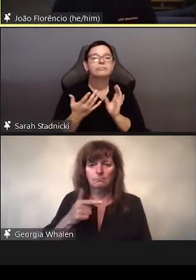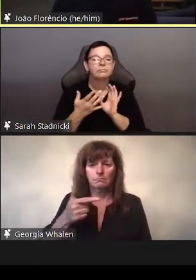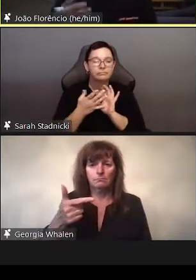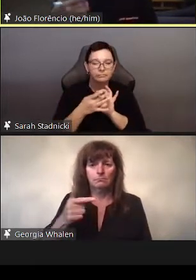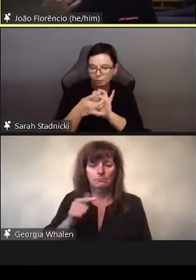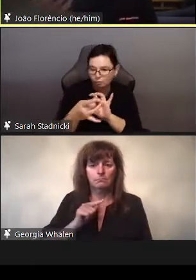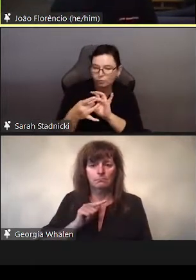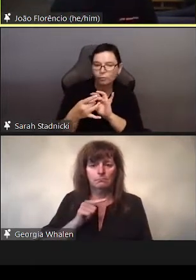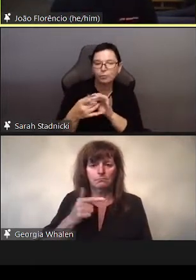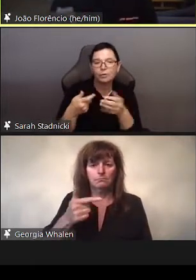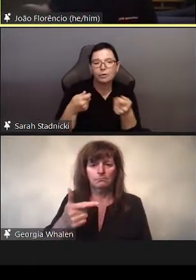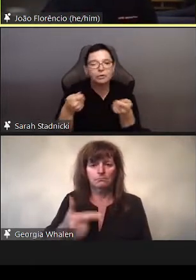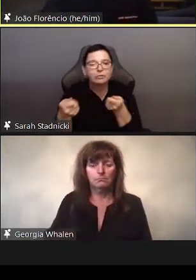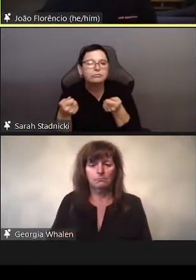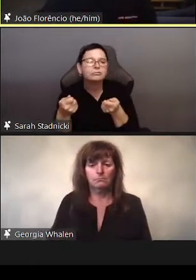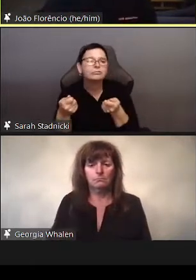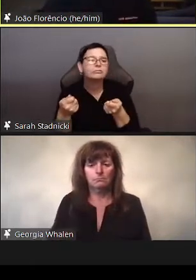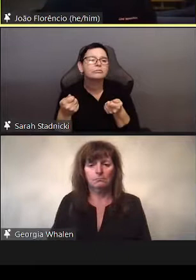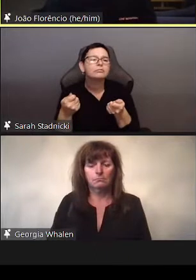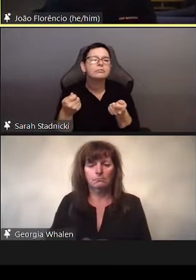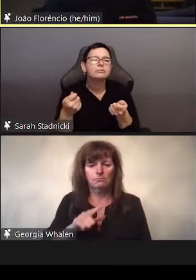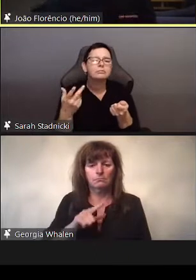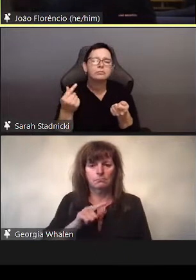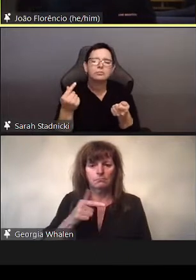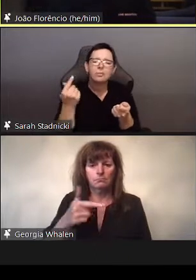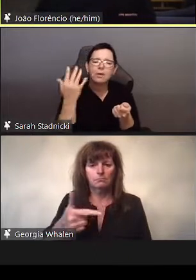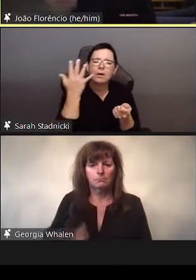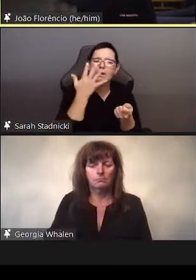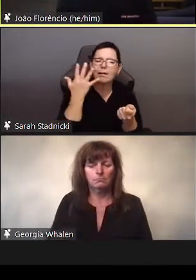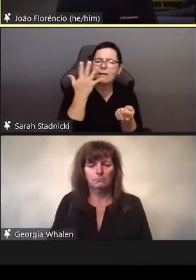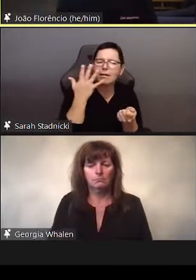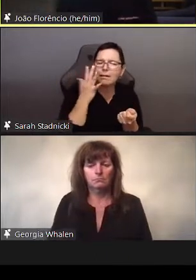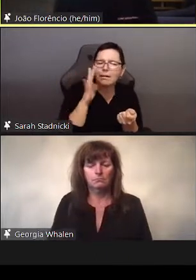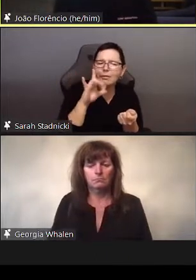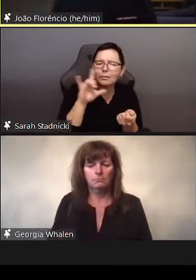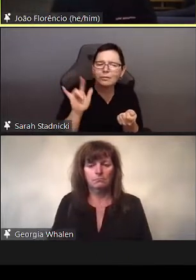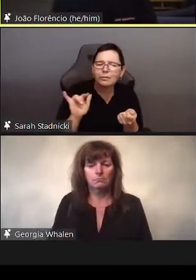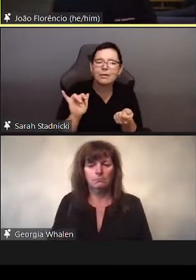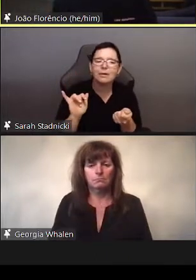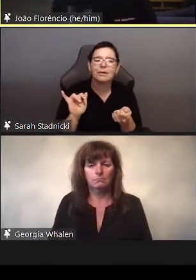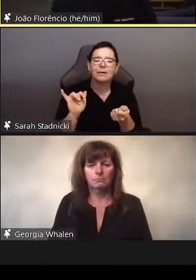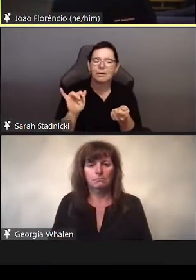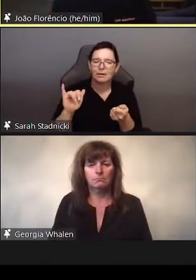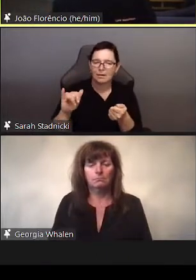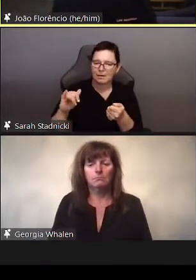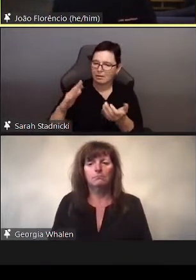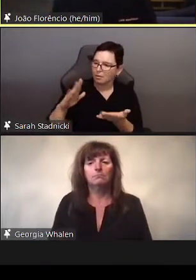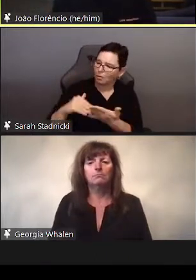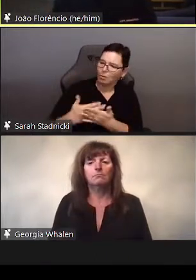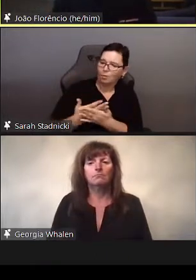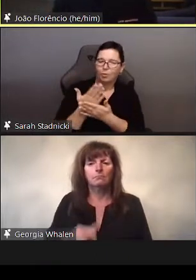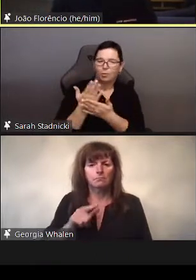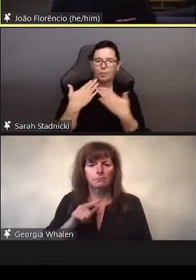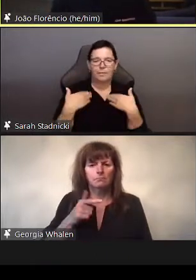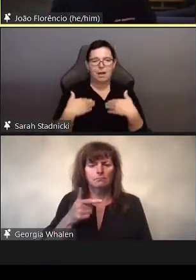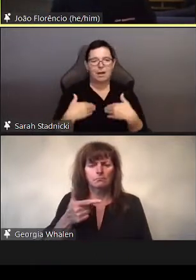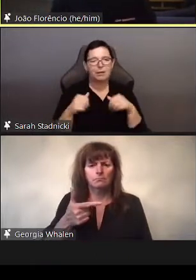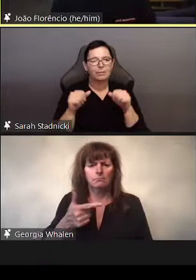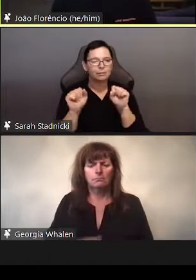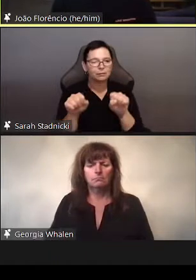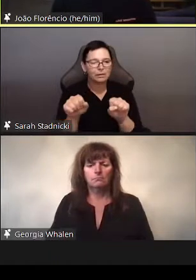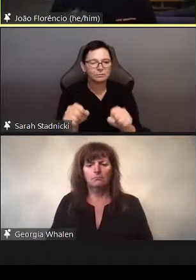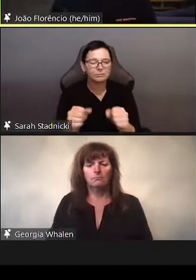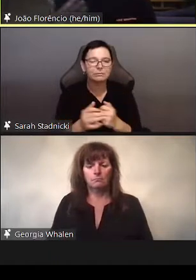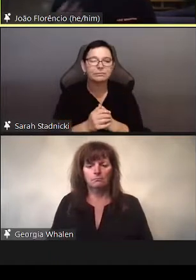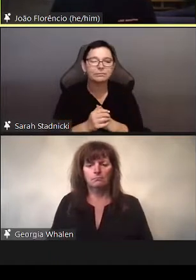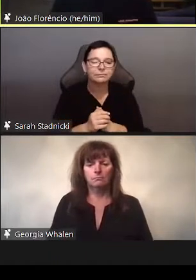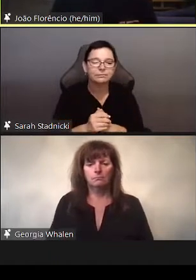Rather than beign arrested by psychoanalytical origin stores of primal trauma.